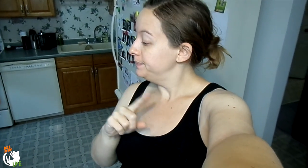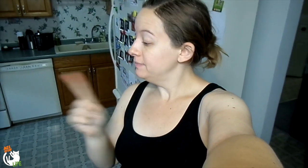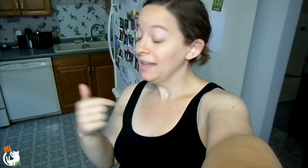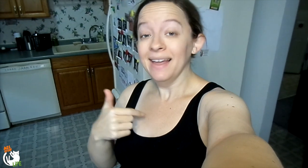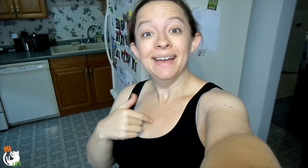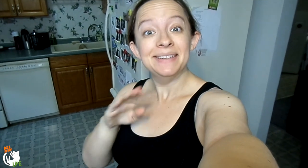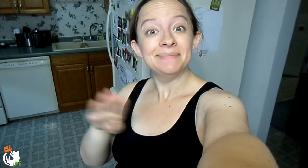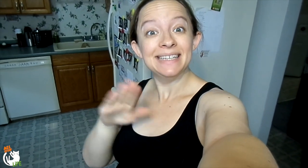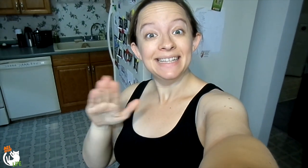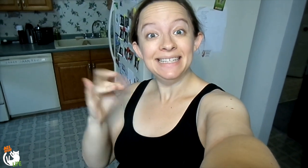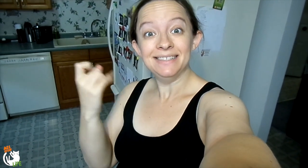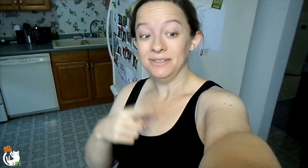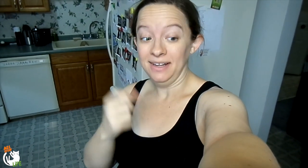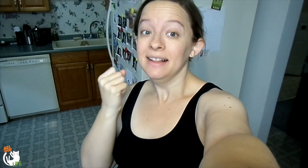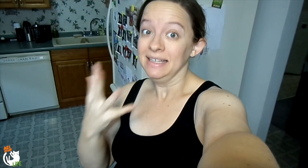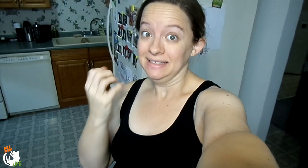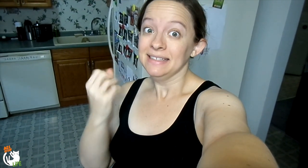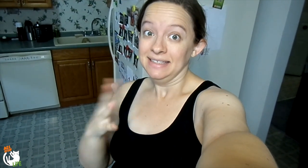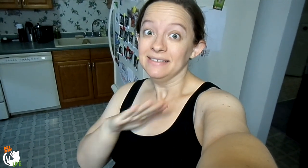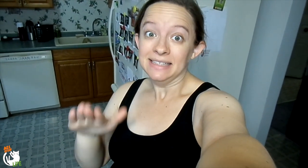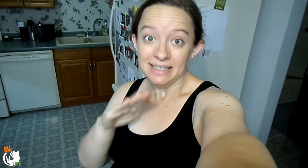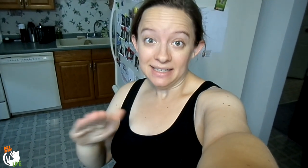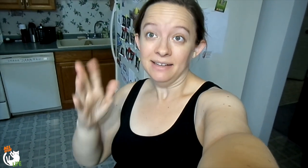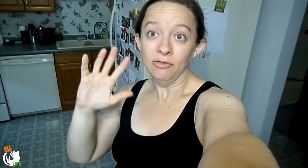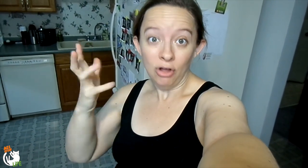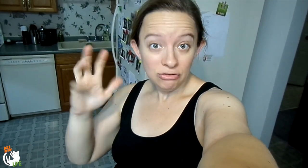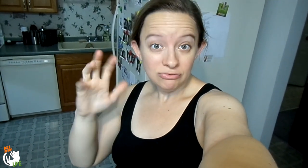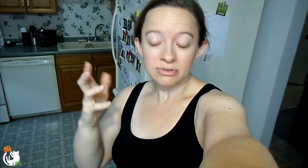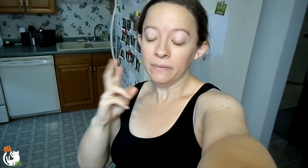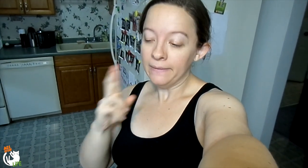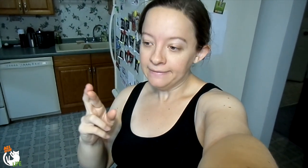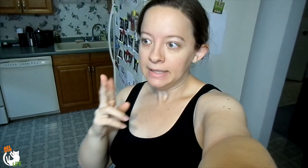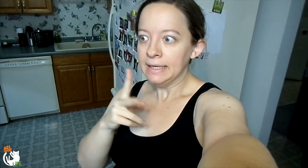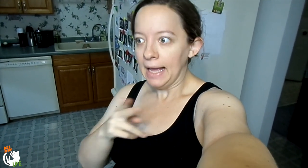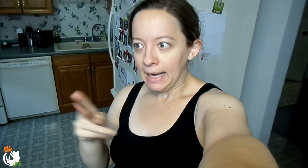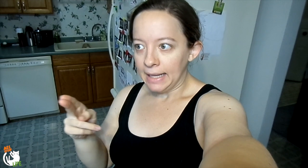But, I am going to clean today. Lot and lot and lots of cleaning... and laundry.